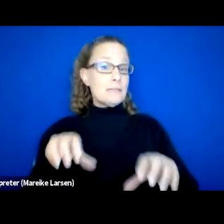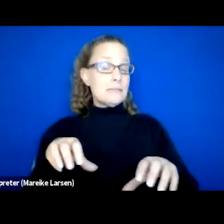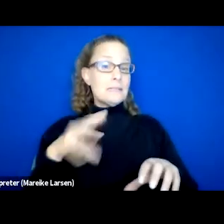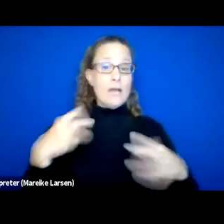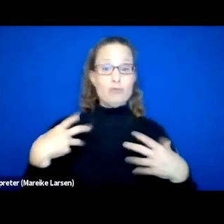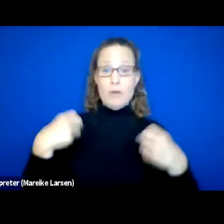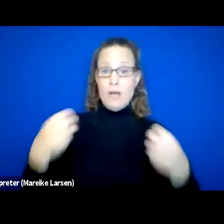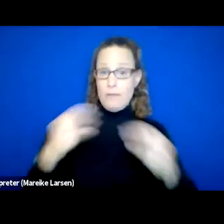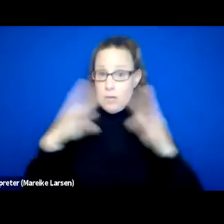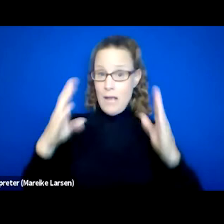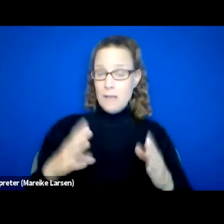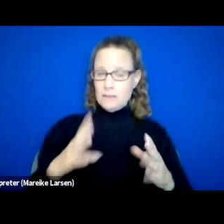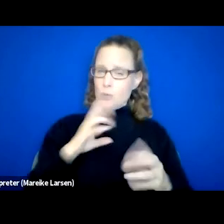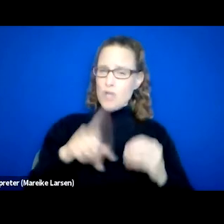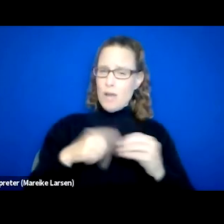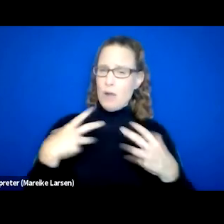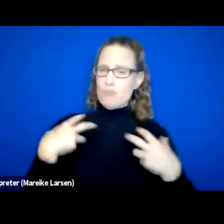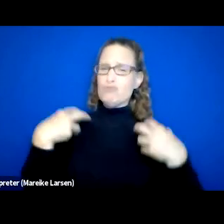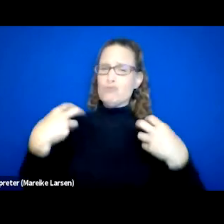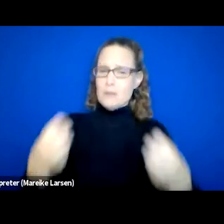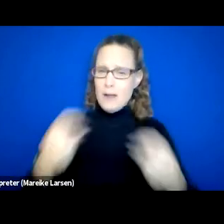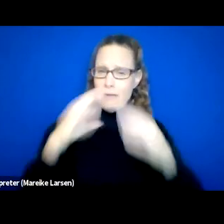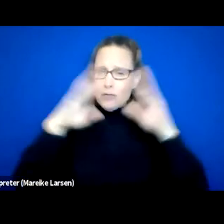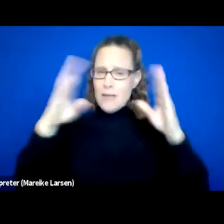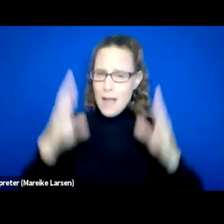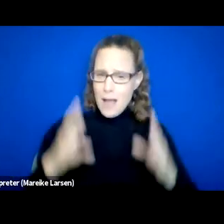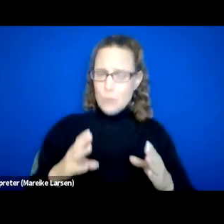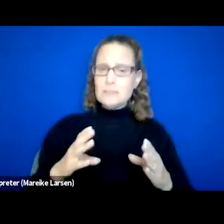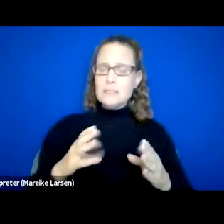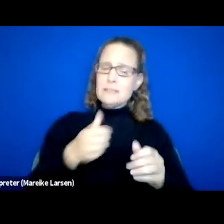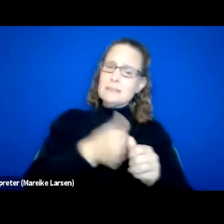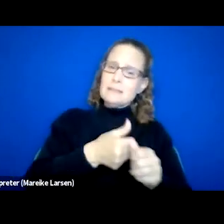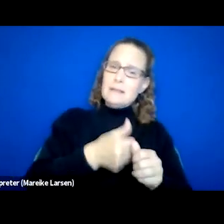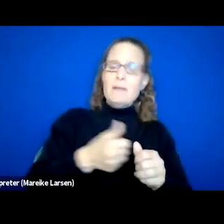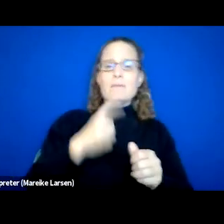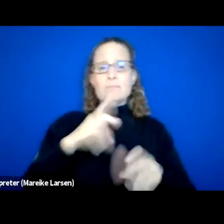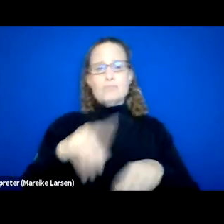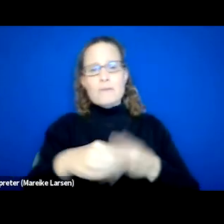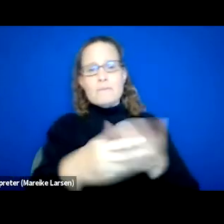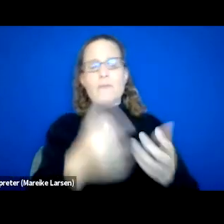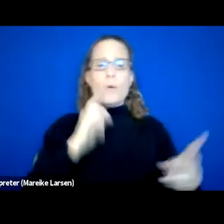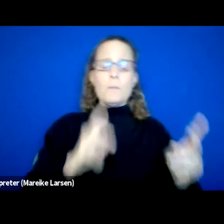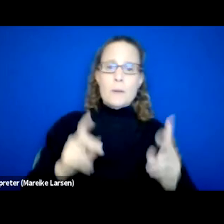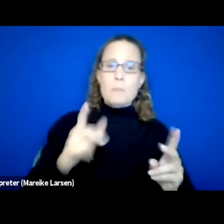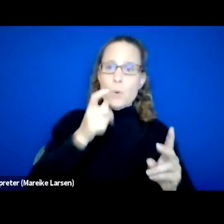we're talking about Recovery Housing that is available to folks who are choosing to live